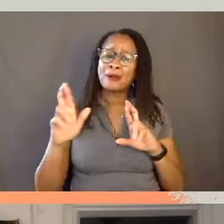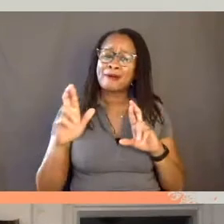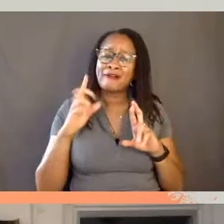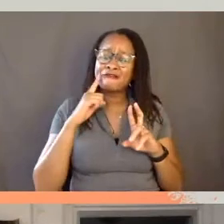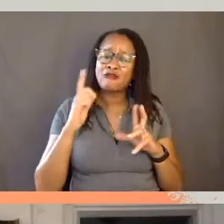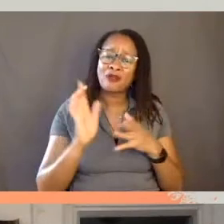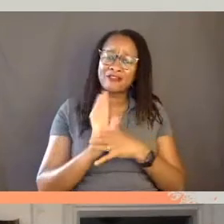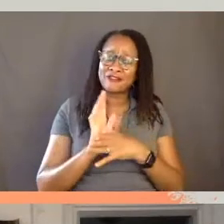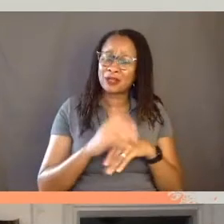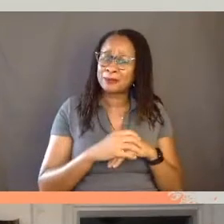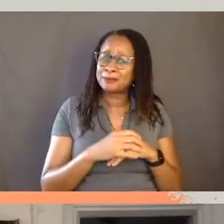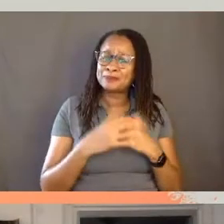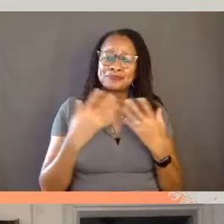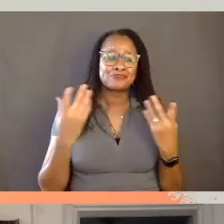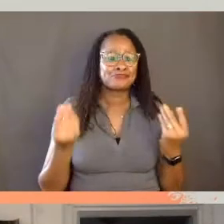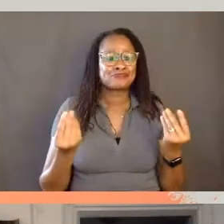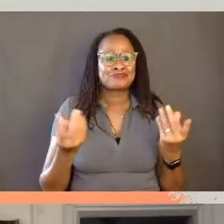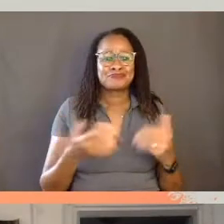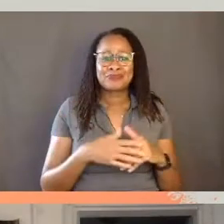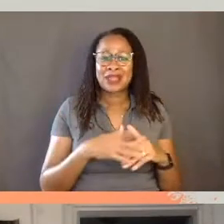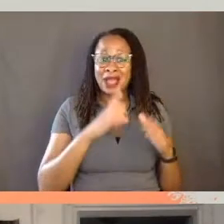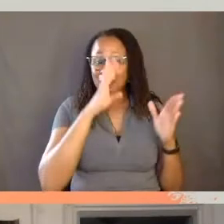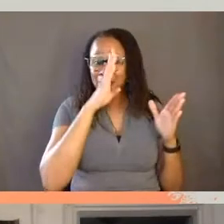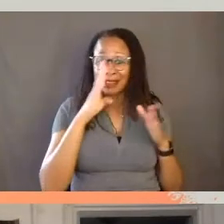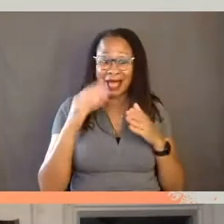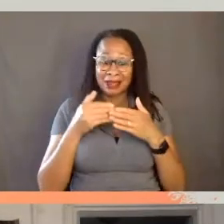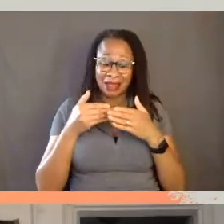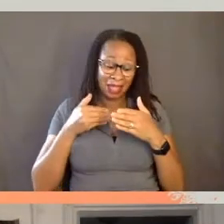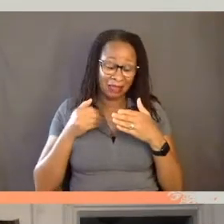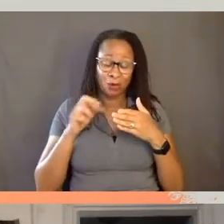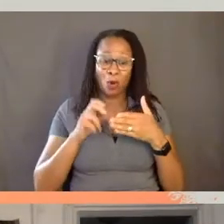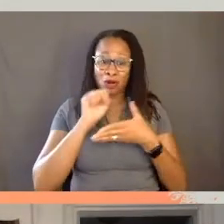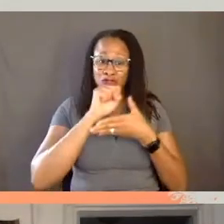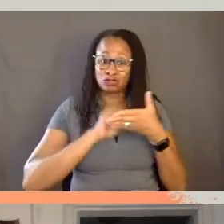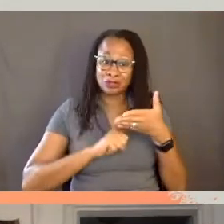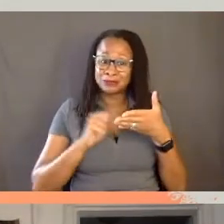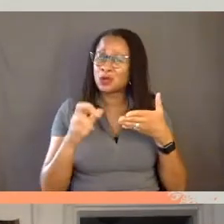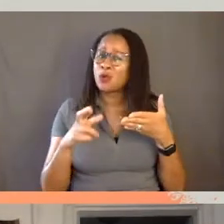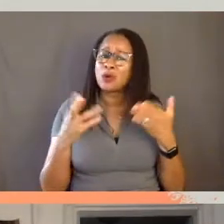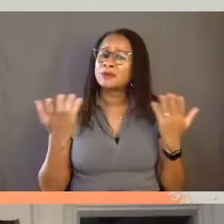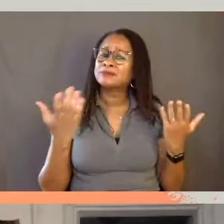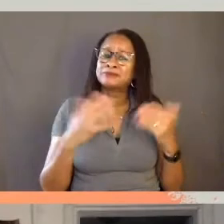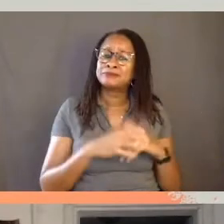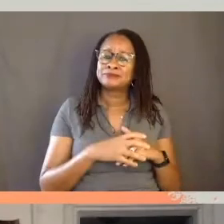Did you, plan it ahead or even script it or what seems, the current interview